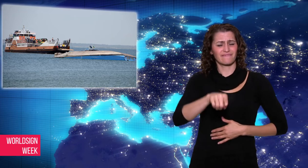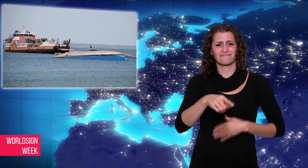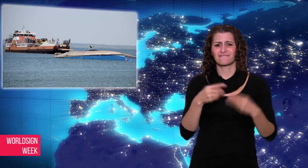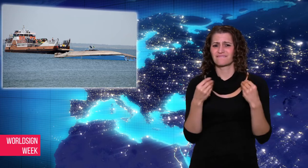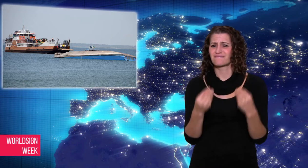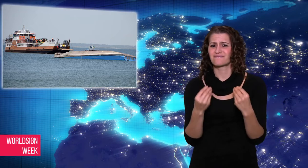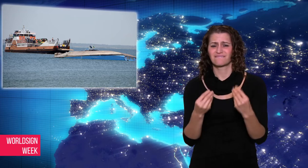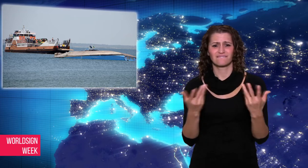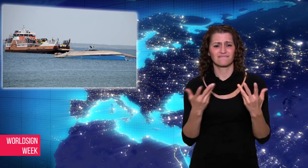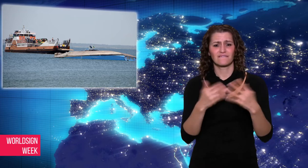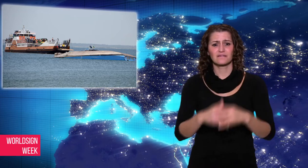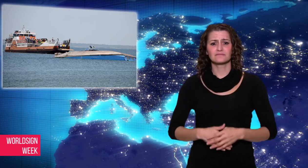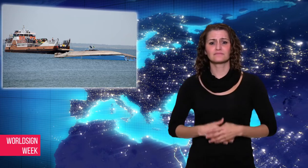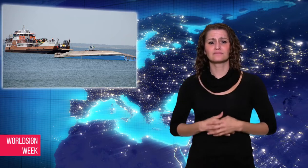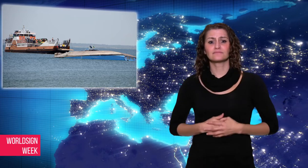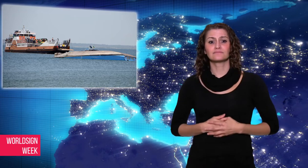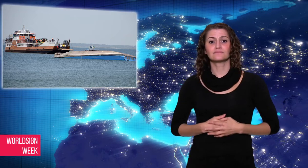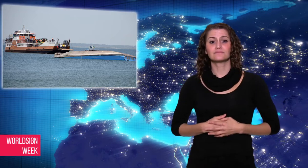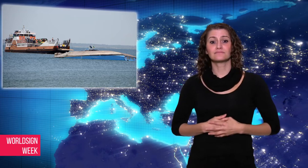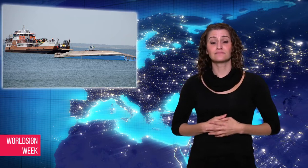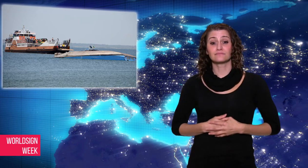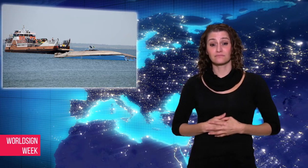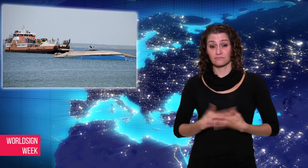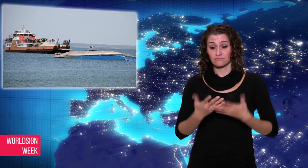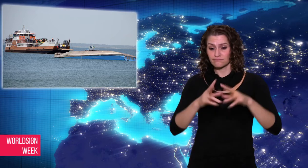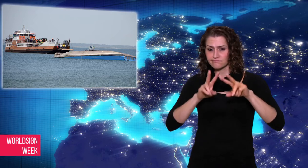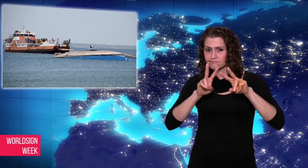disaster for our country,” he